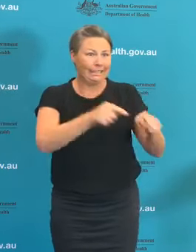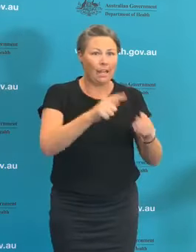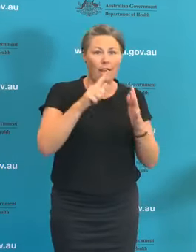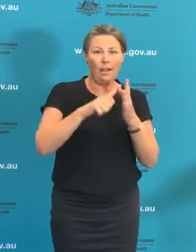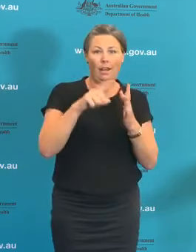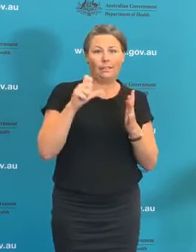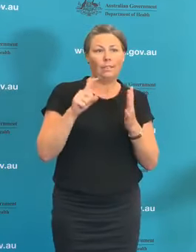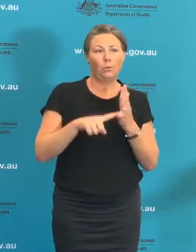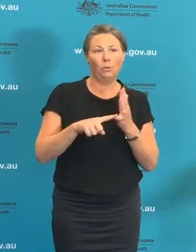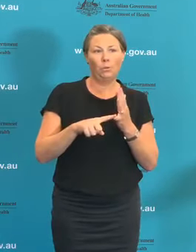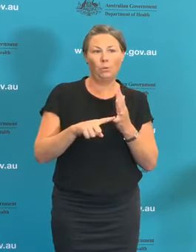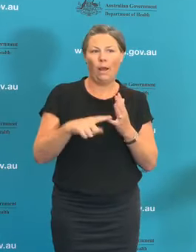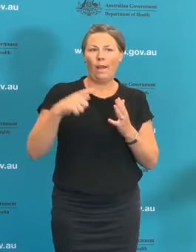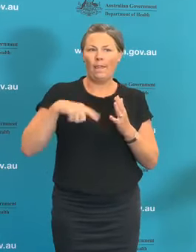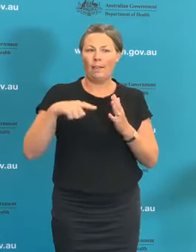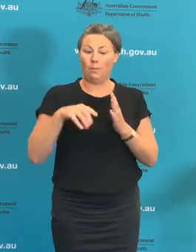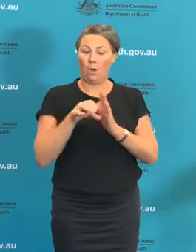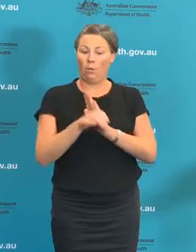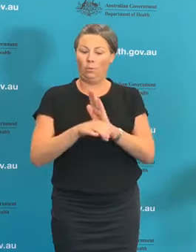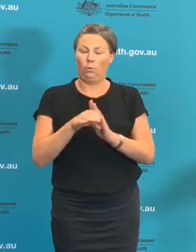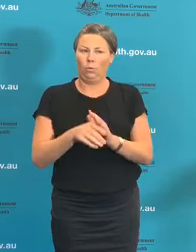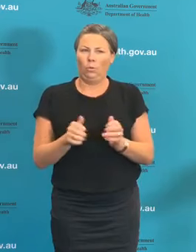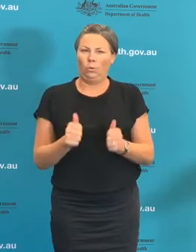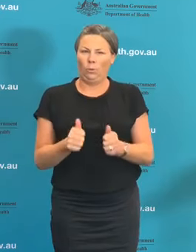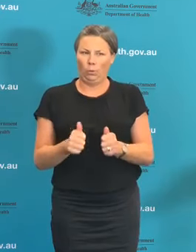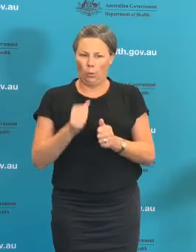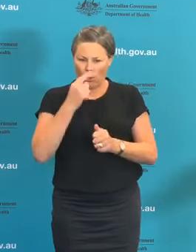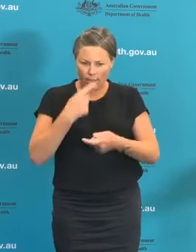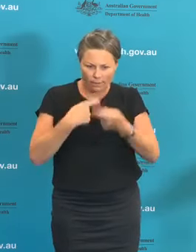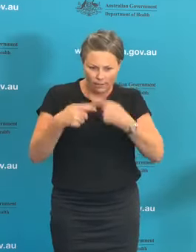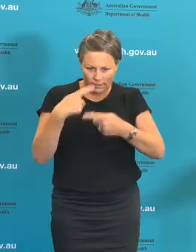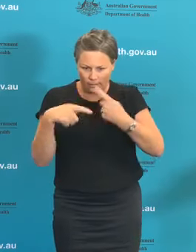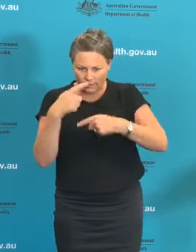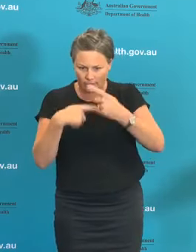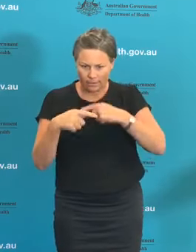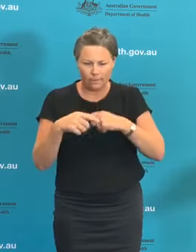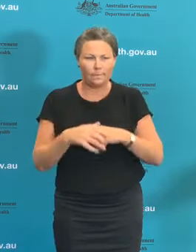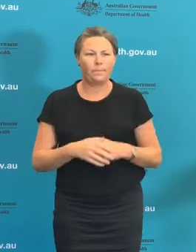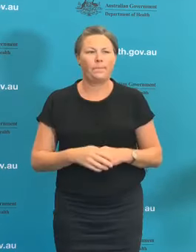that relief on the restrictions of elective surgery will be. Also that